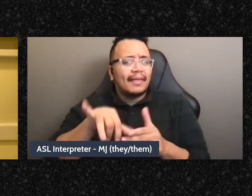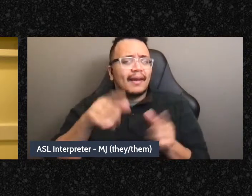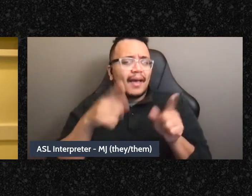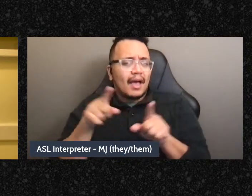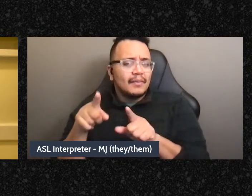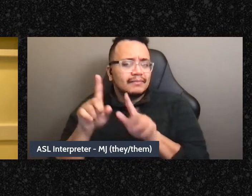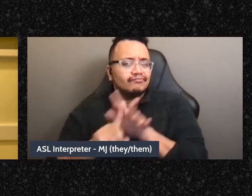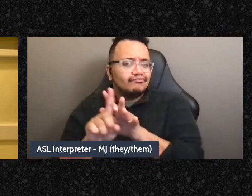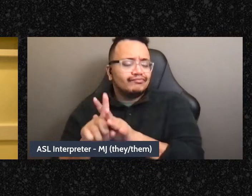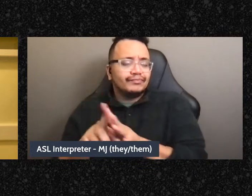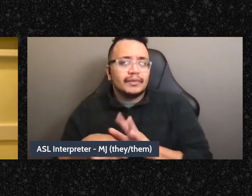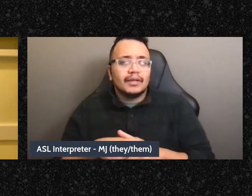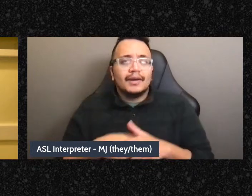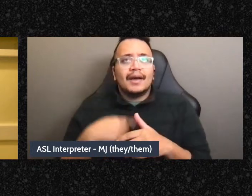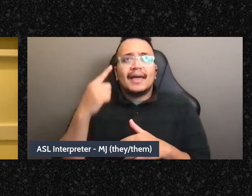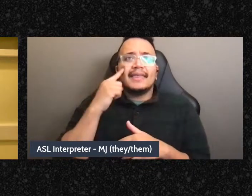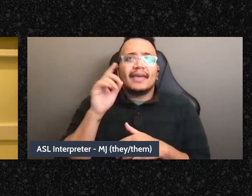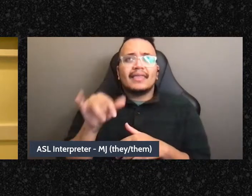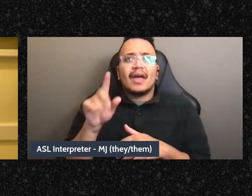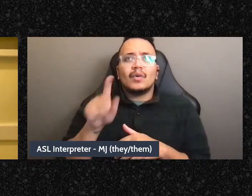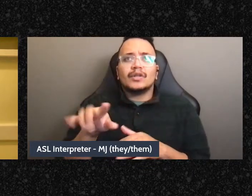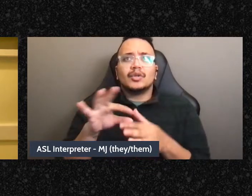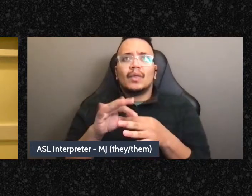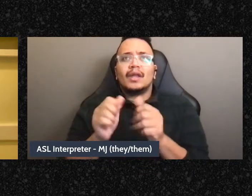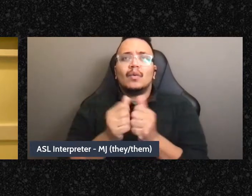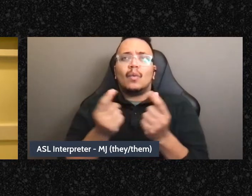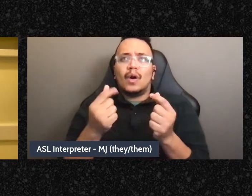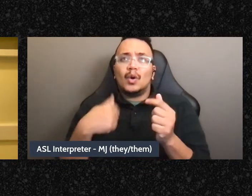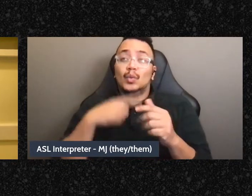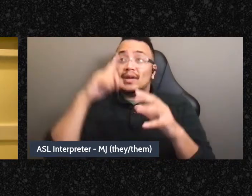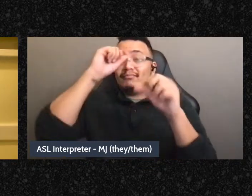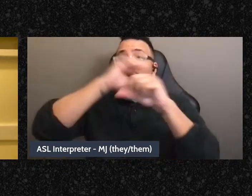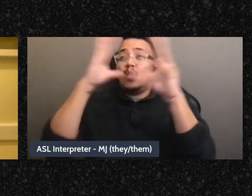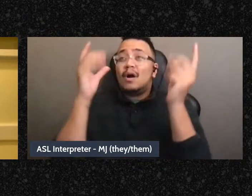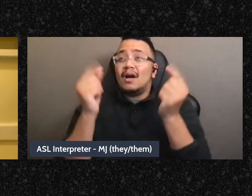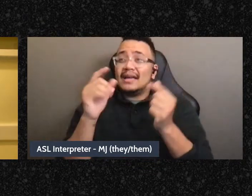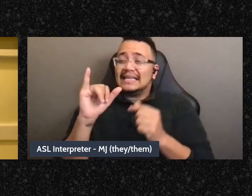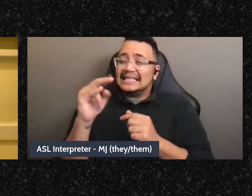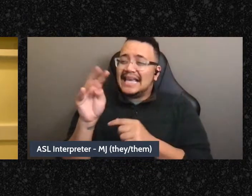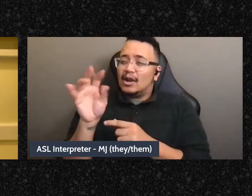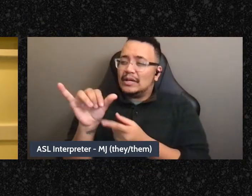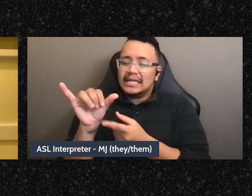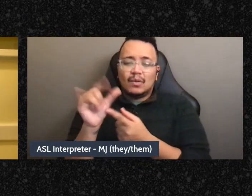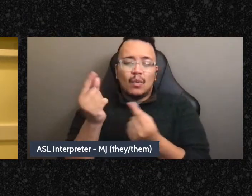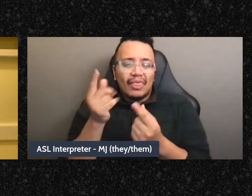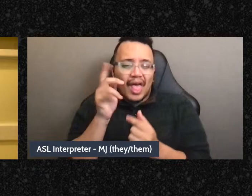think this question about what we think integrity is in our movements, and I think we'll talk about